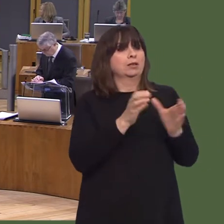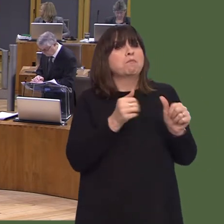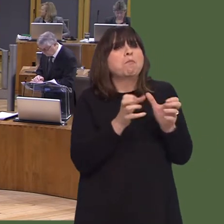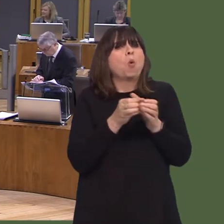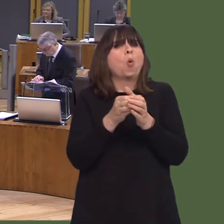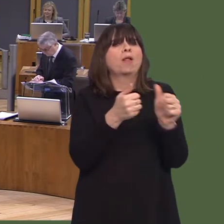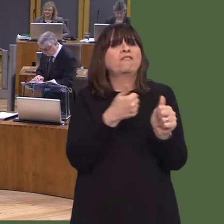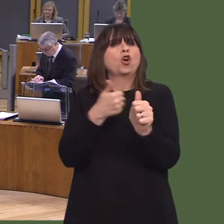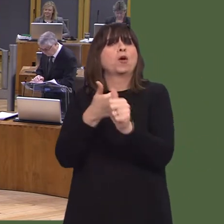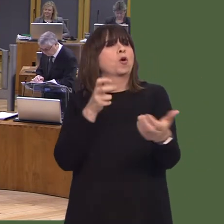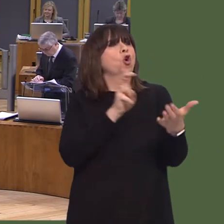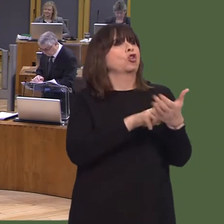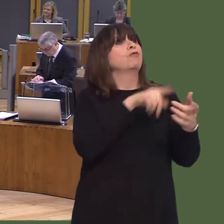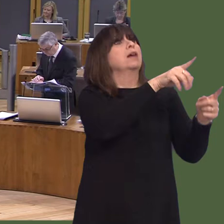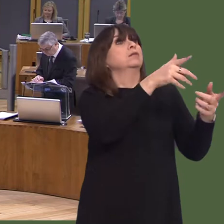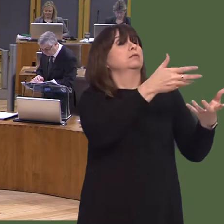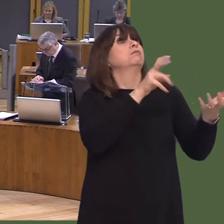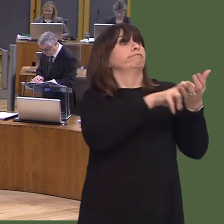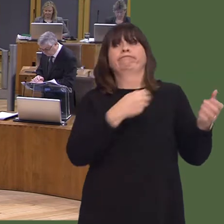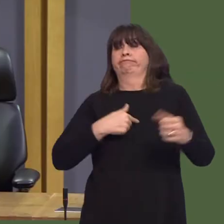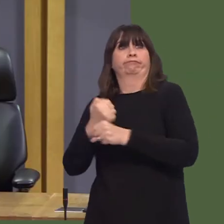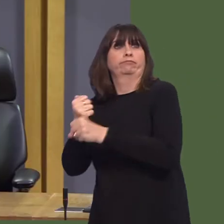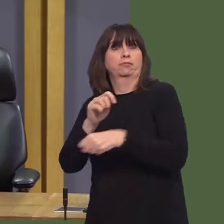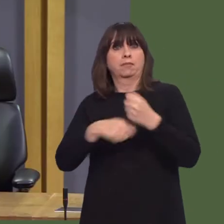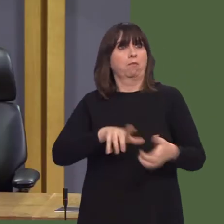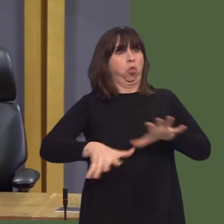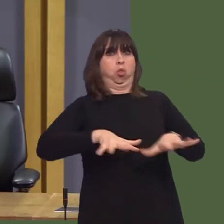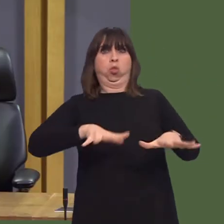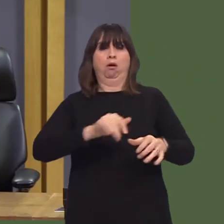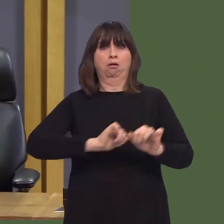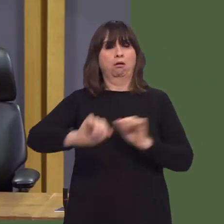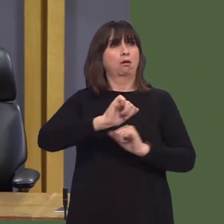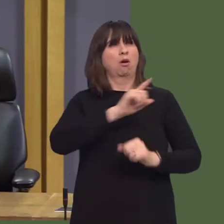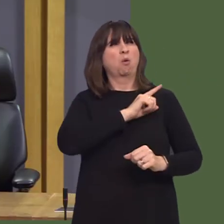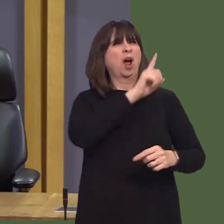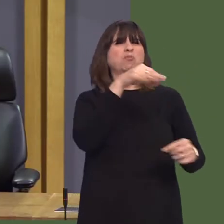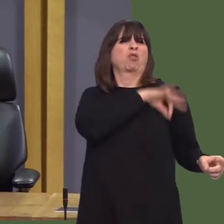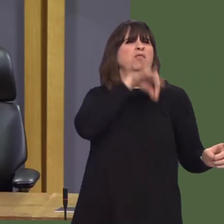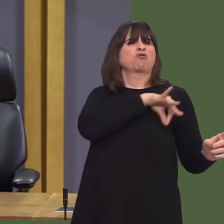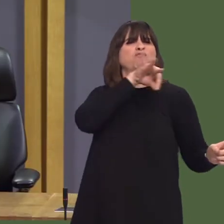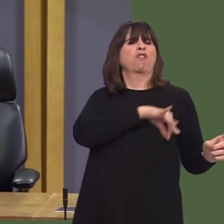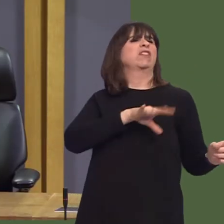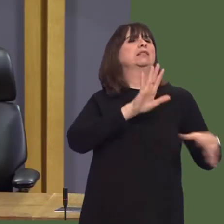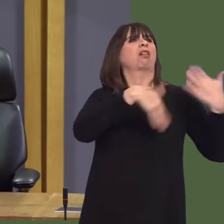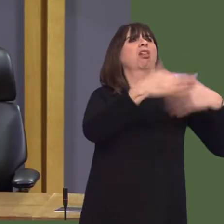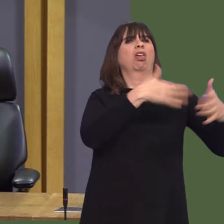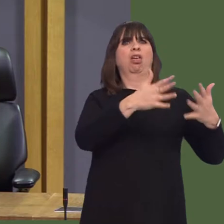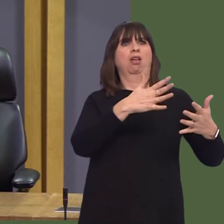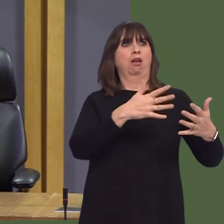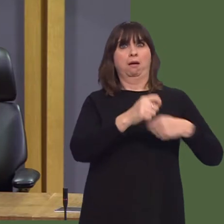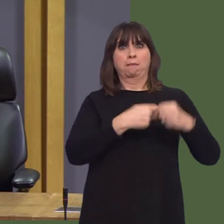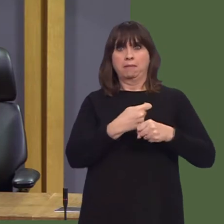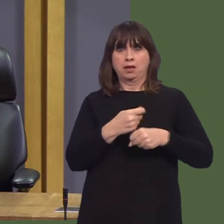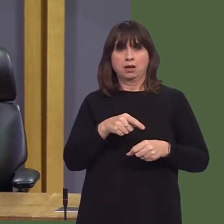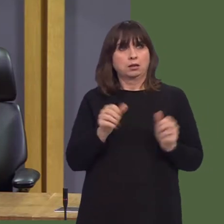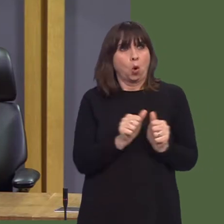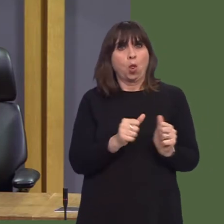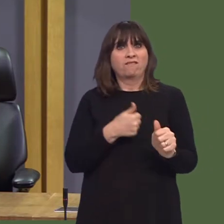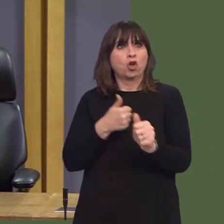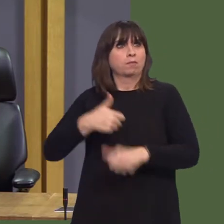So, can you tell us how the Welsh Government will tackle these concerns so that any progress